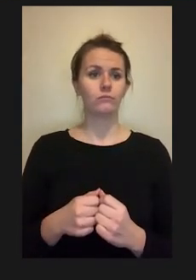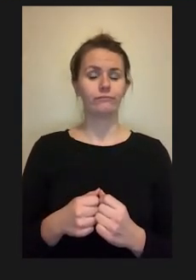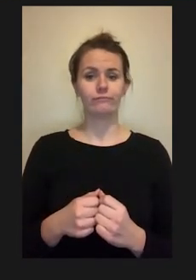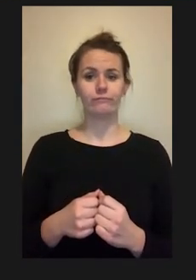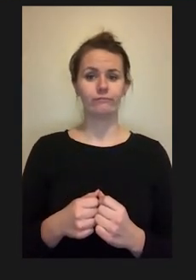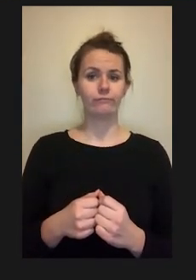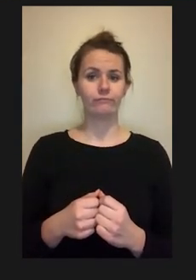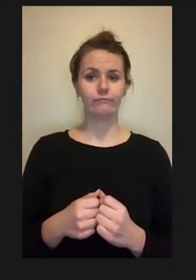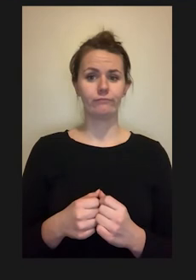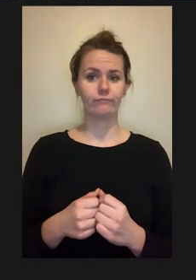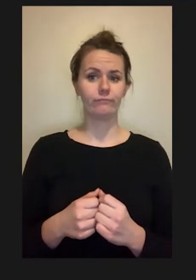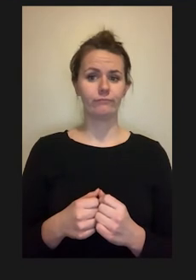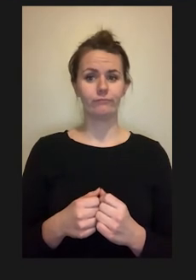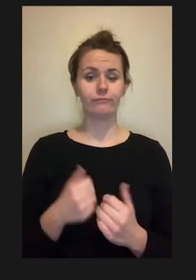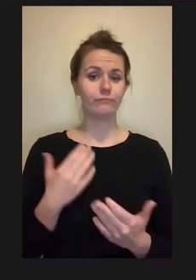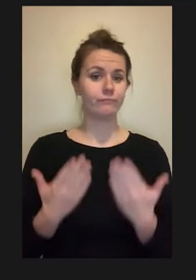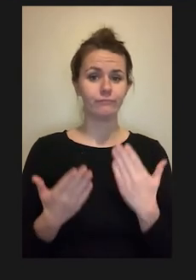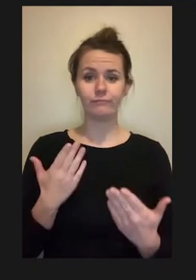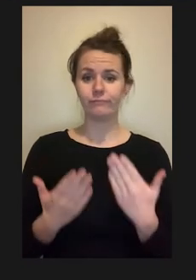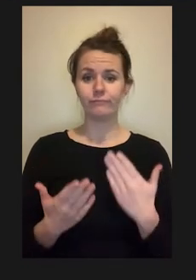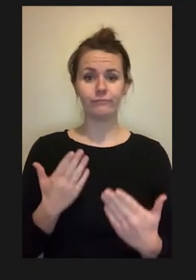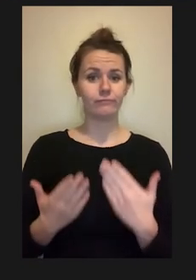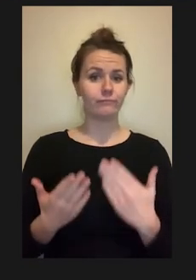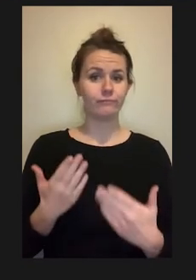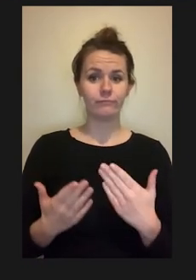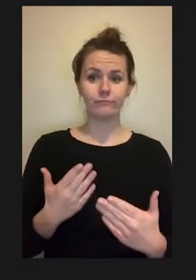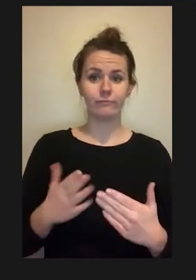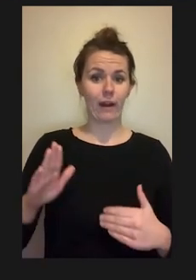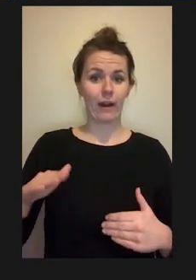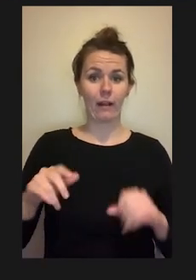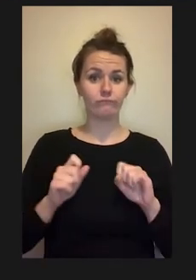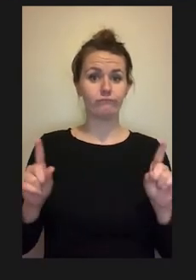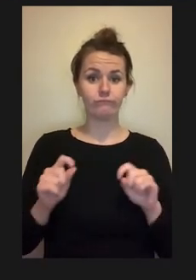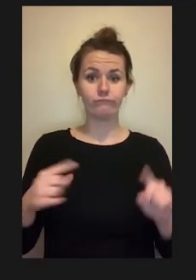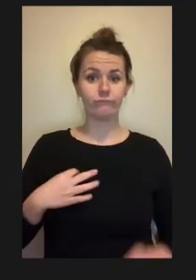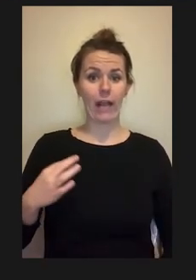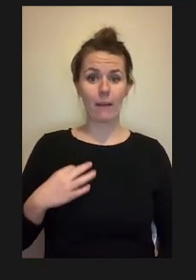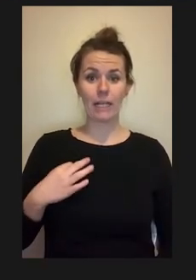yet putting out a lot of publications in a quick time frame.